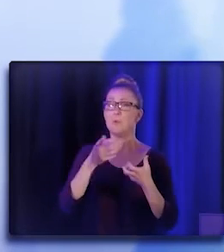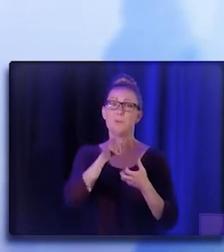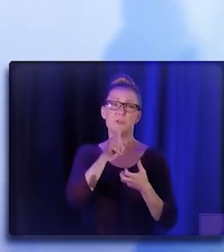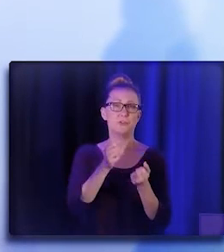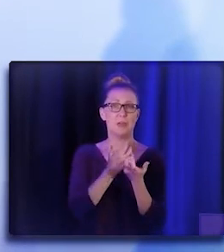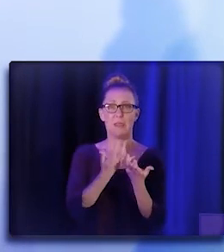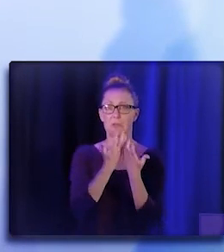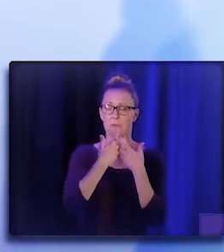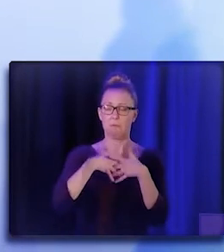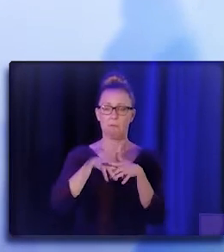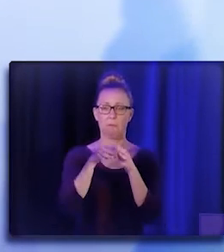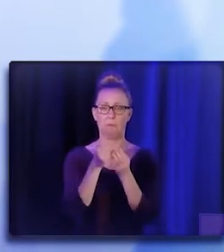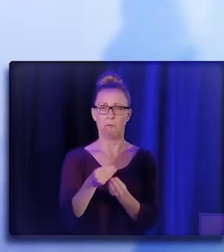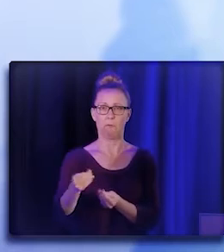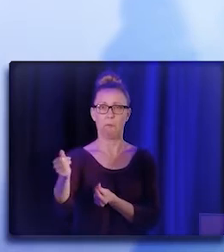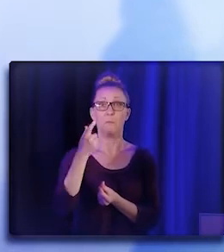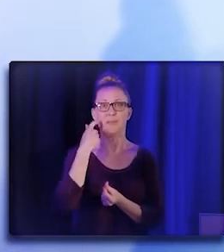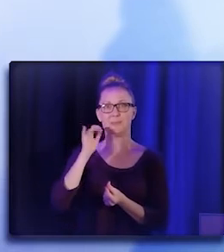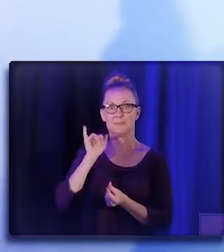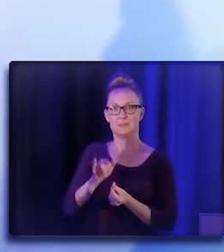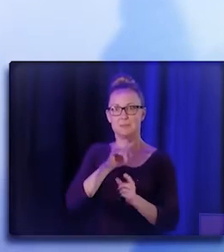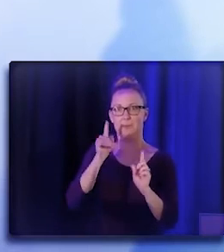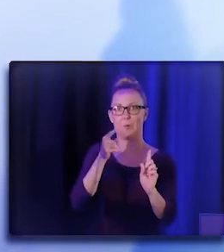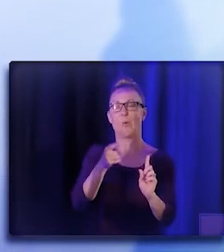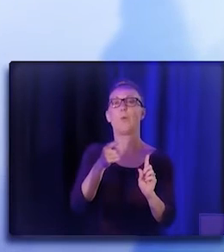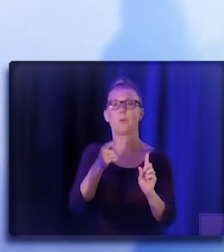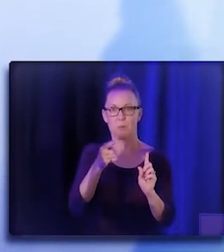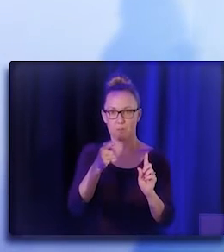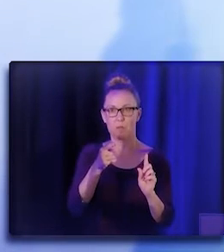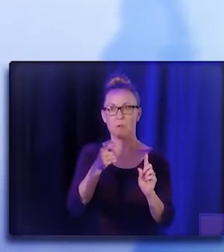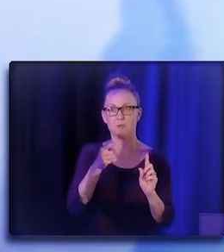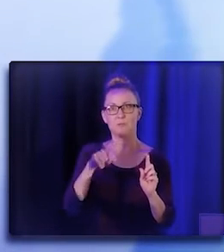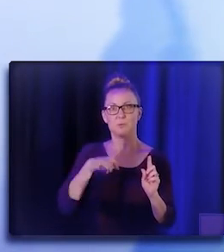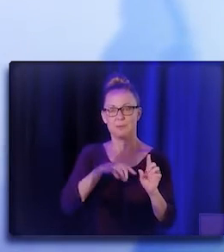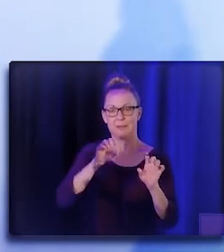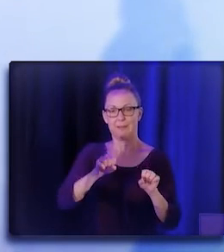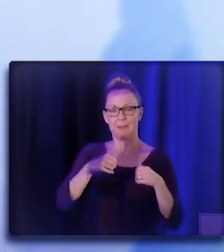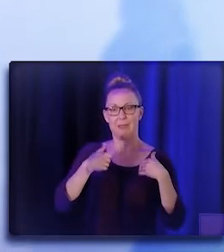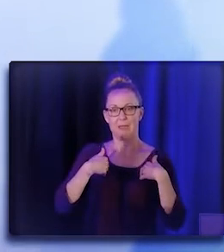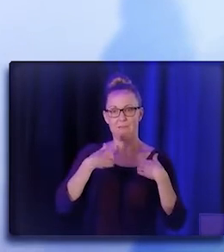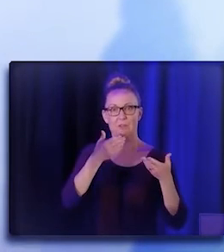'cause for us, that is the avenue or the pathway to get reimbursed for these services.